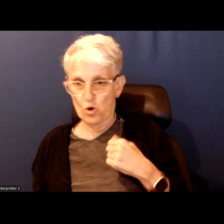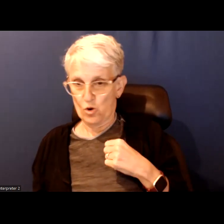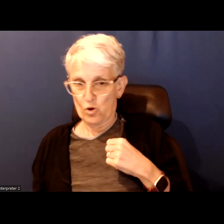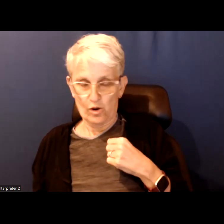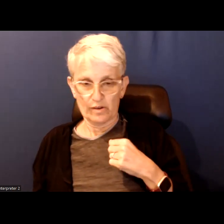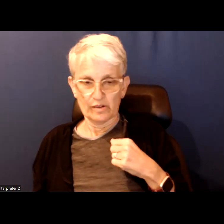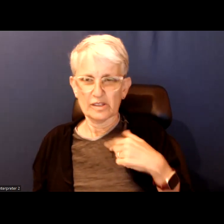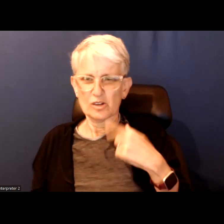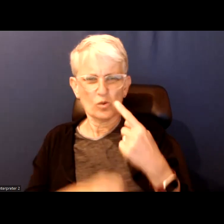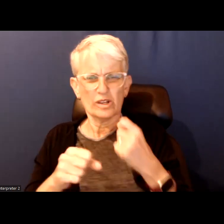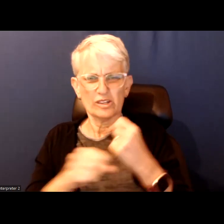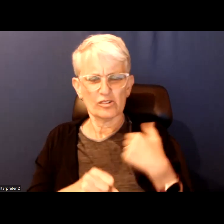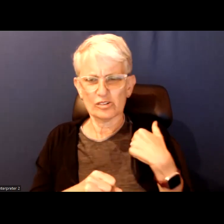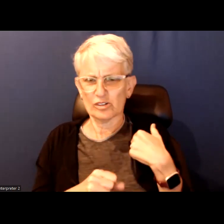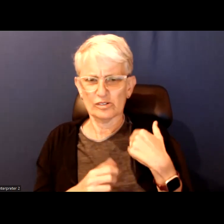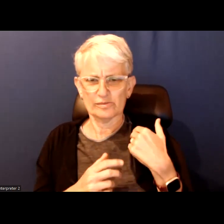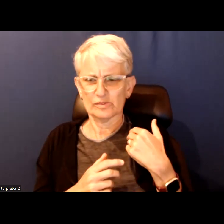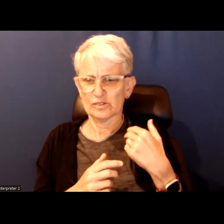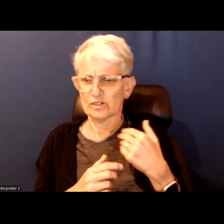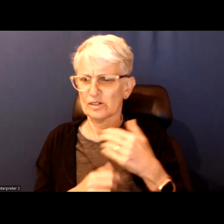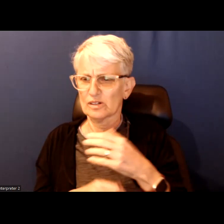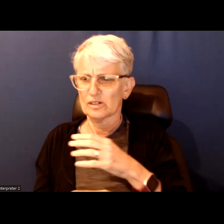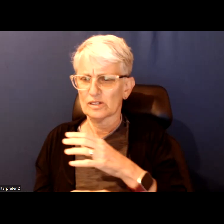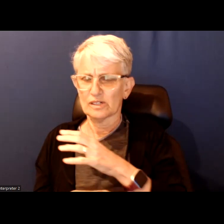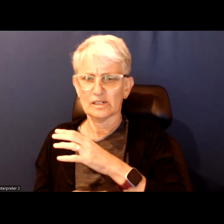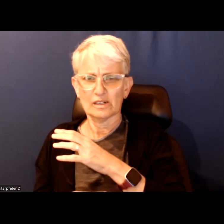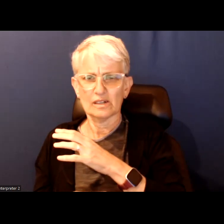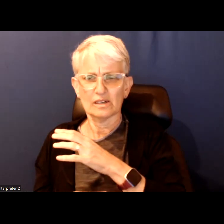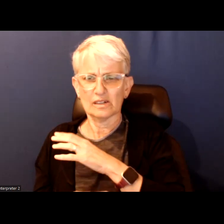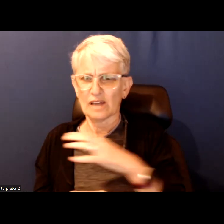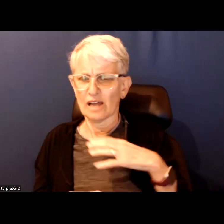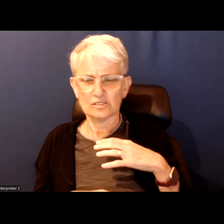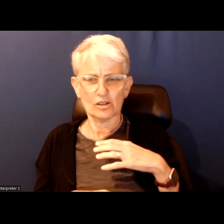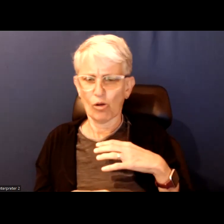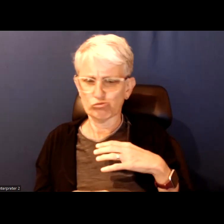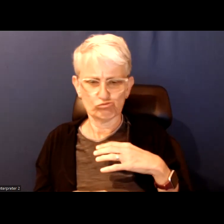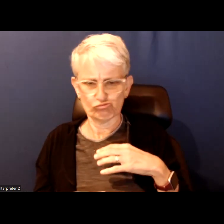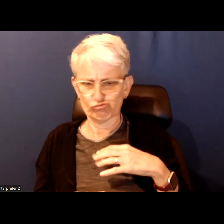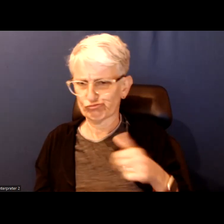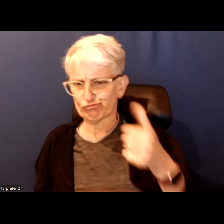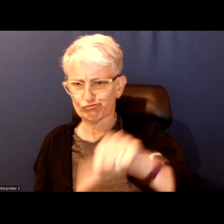About a year ago the council would vote down any possibility of increasing property taxes.